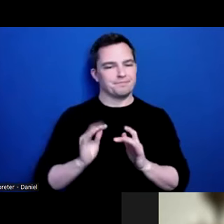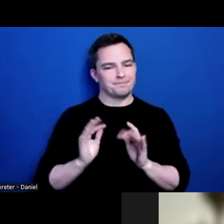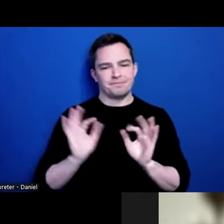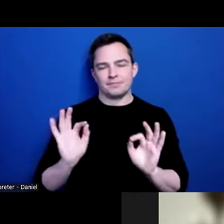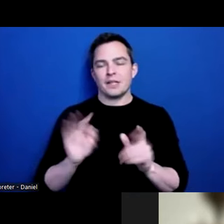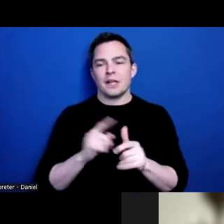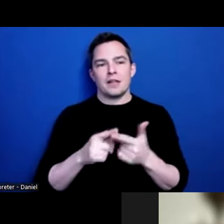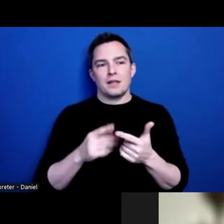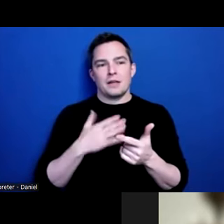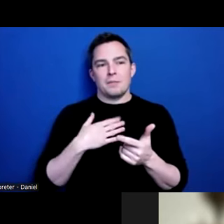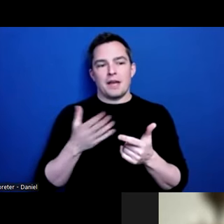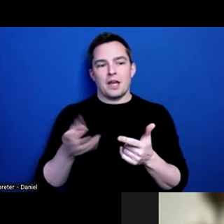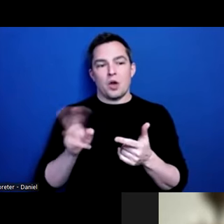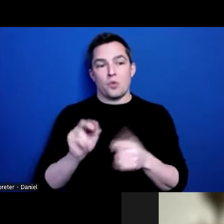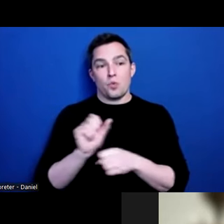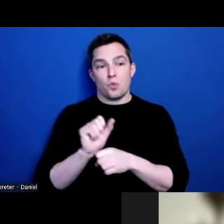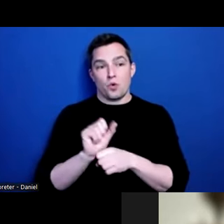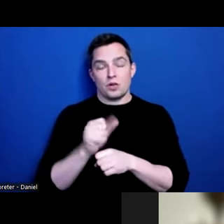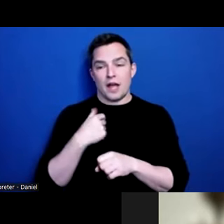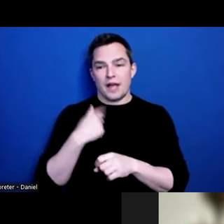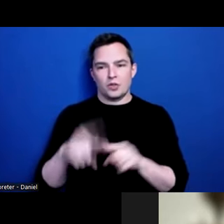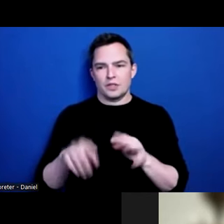my own work I couldn't interpret it; I couldn't figure it out;